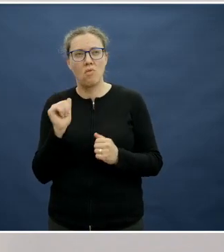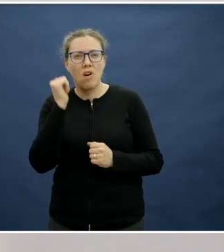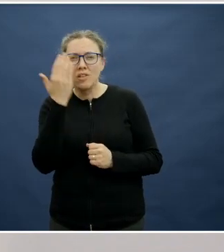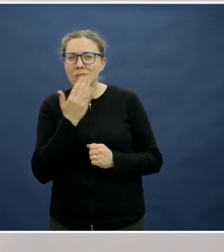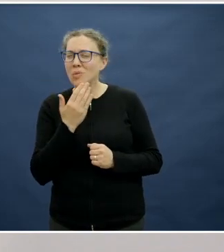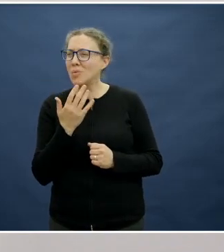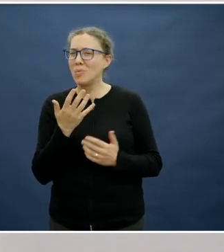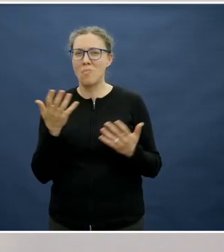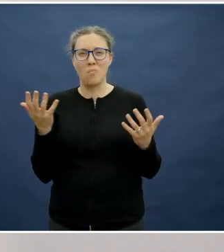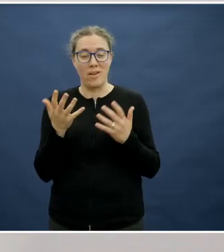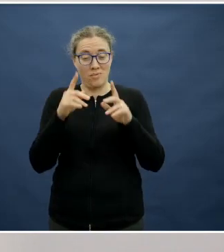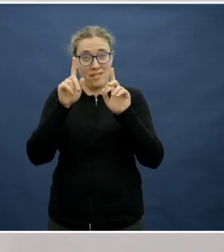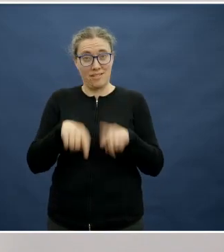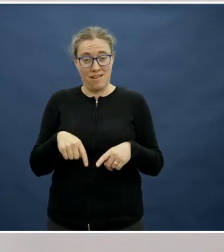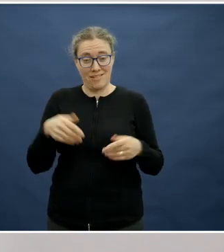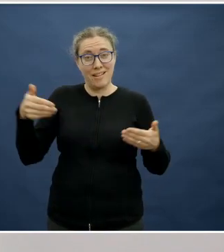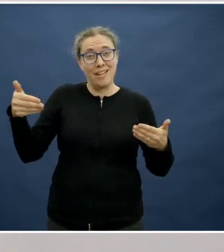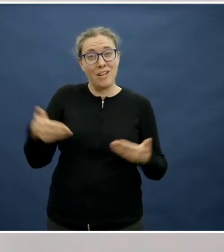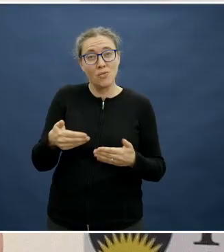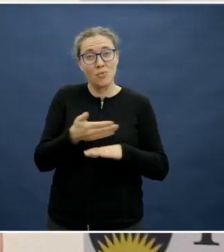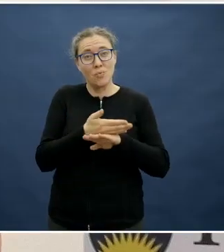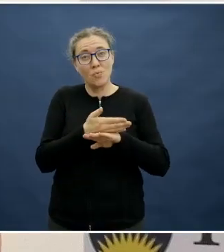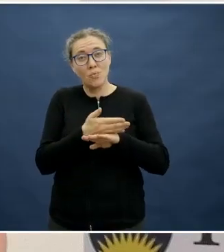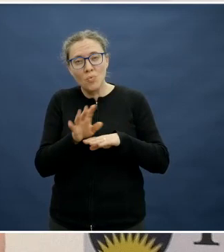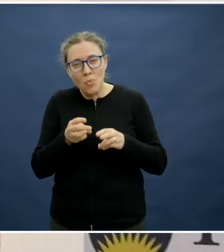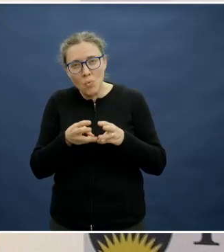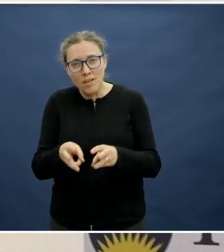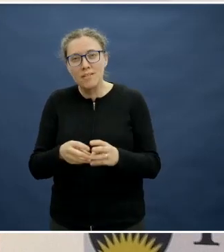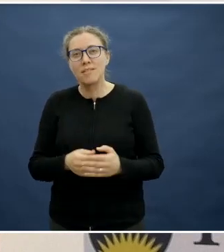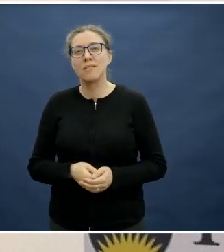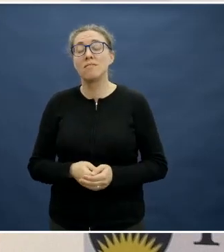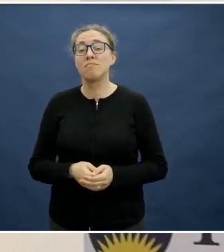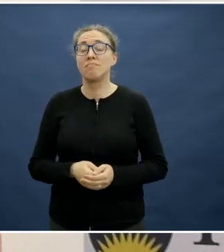Where do we actually start to introduce these choices? The great thing is we've already got a platform.